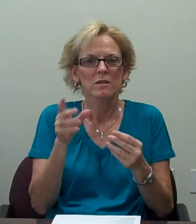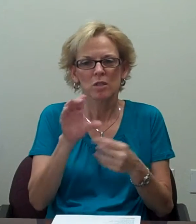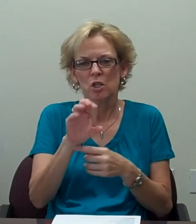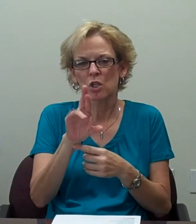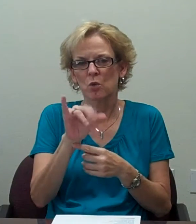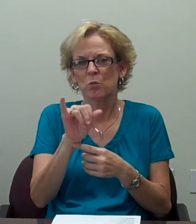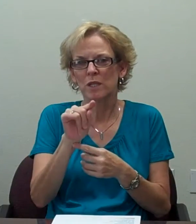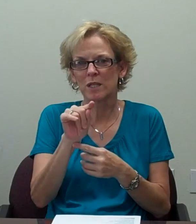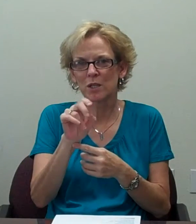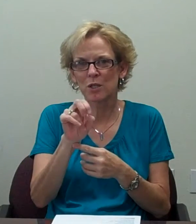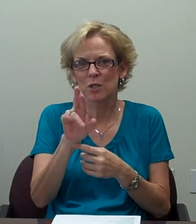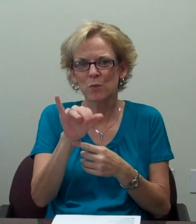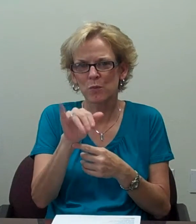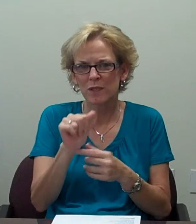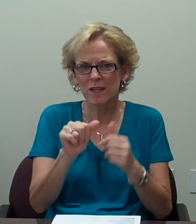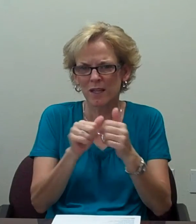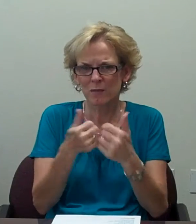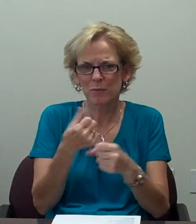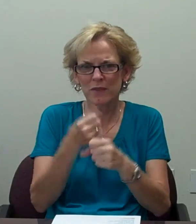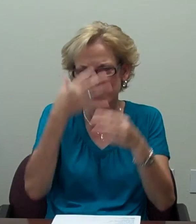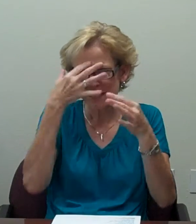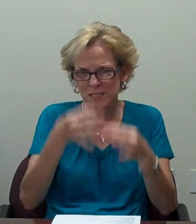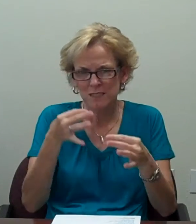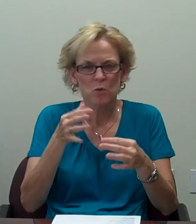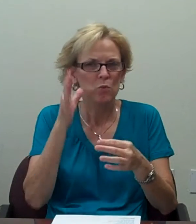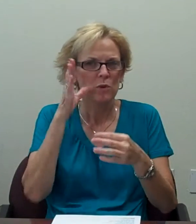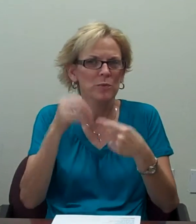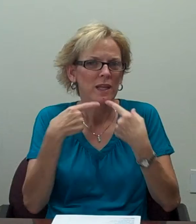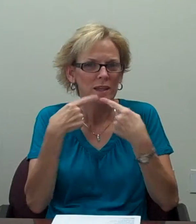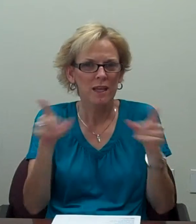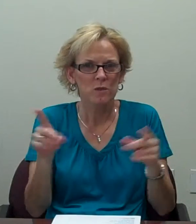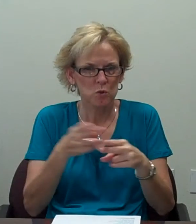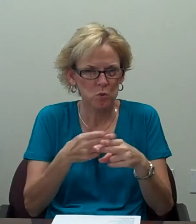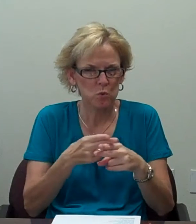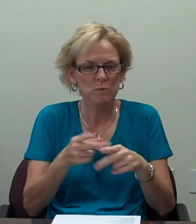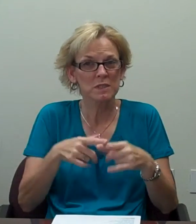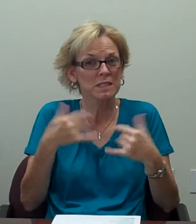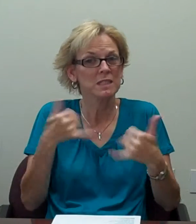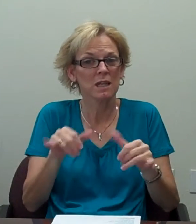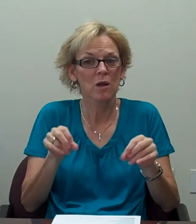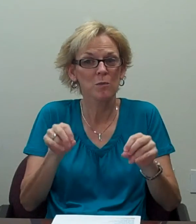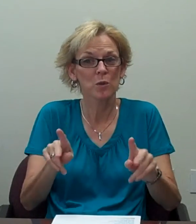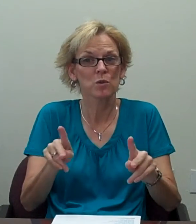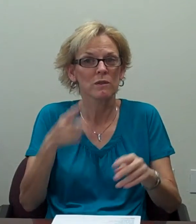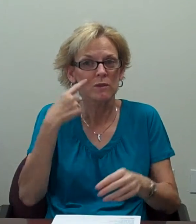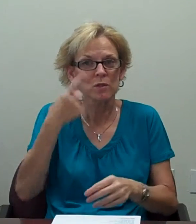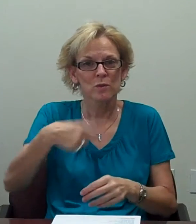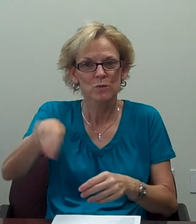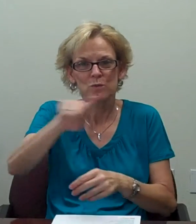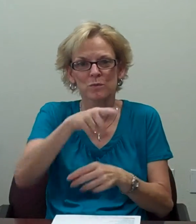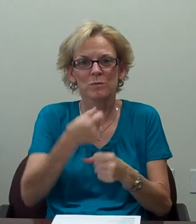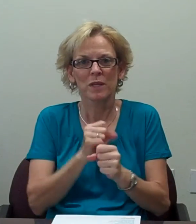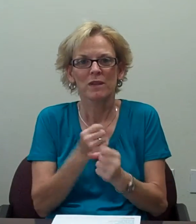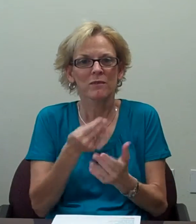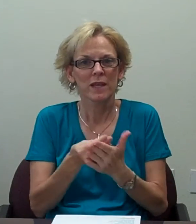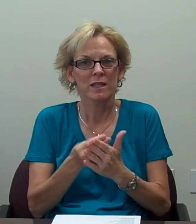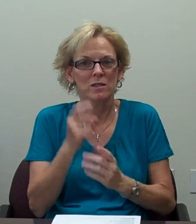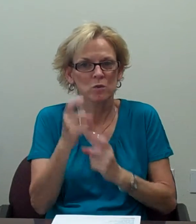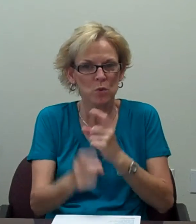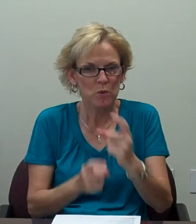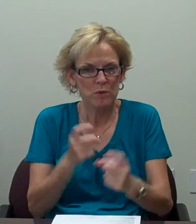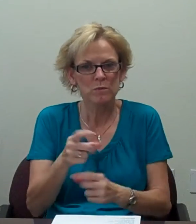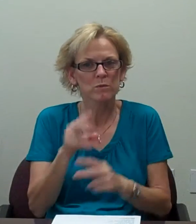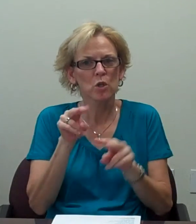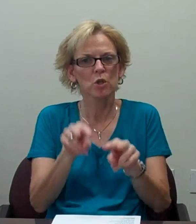school. The criteria on how the funds will be established will be announced soon. But